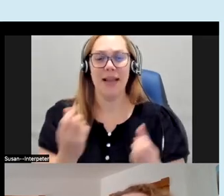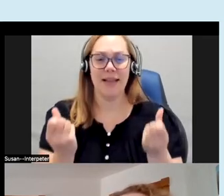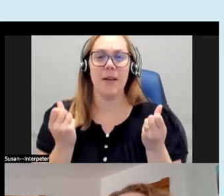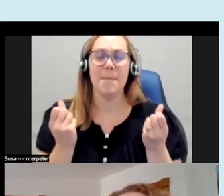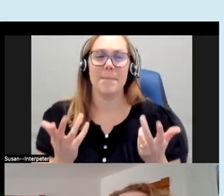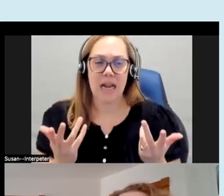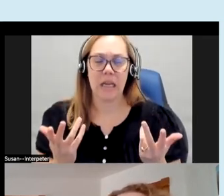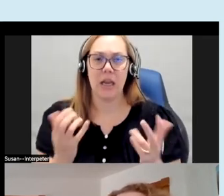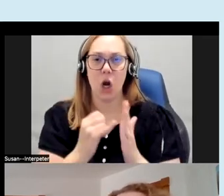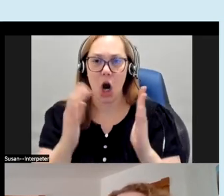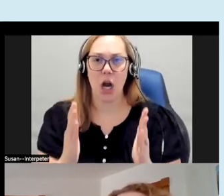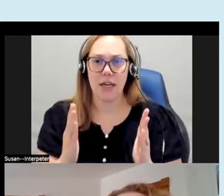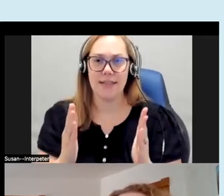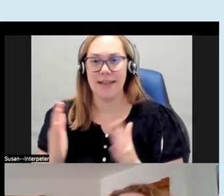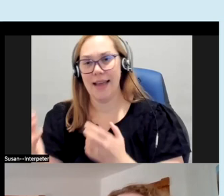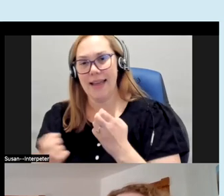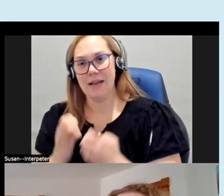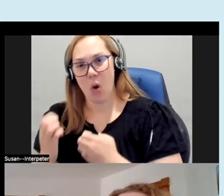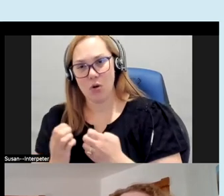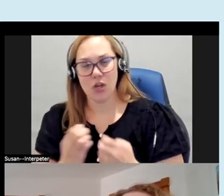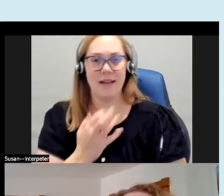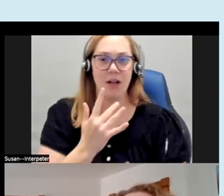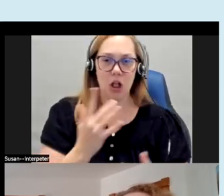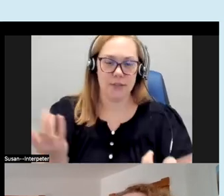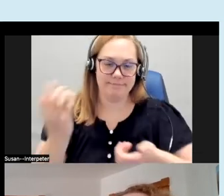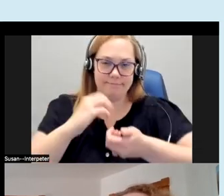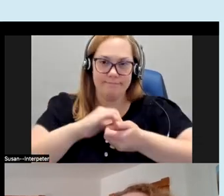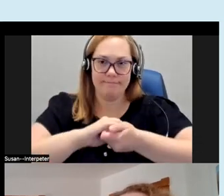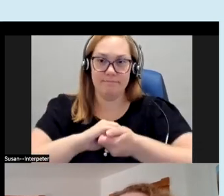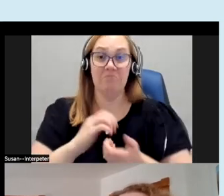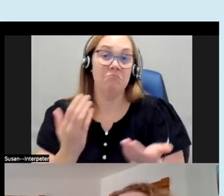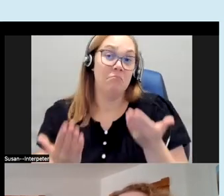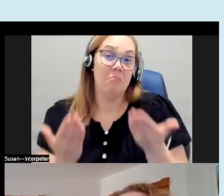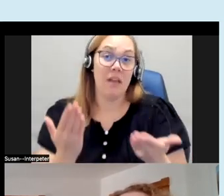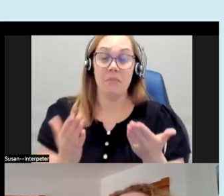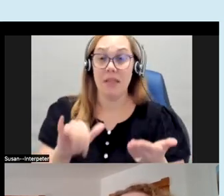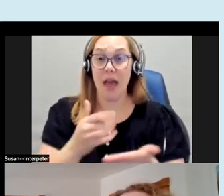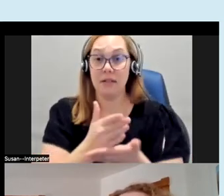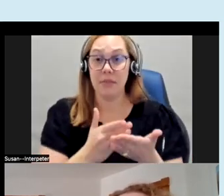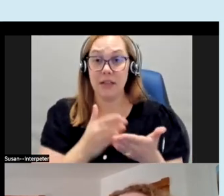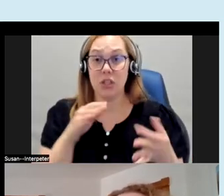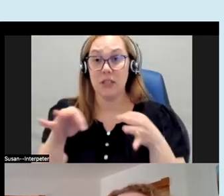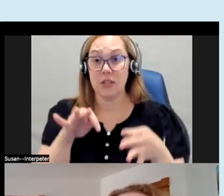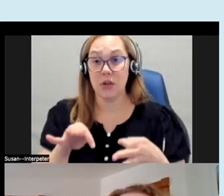color go together hand in hand so maybe for that piece a description is a better way to